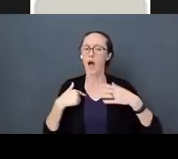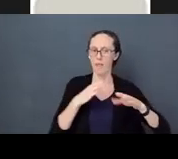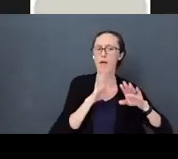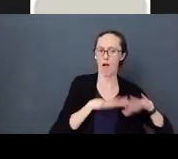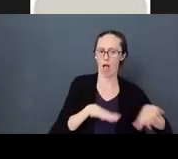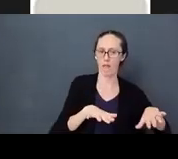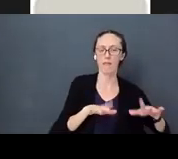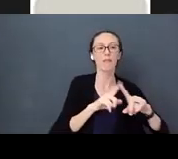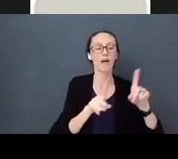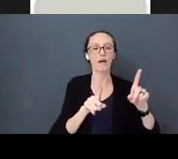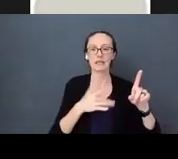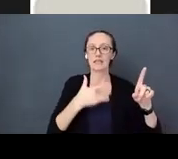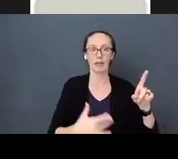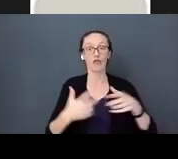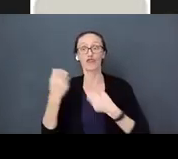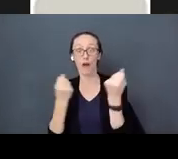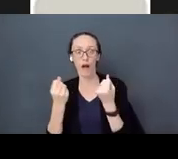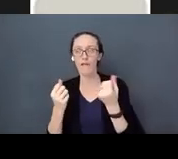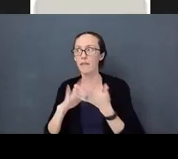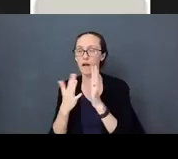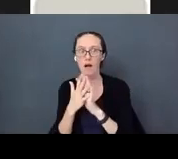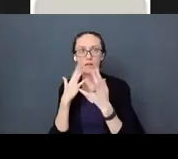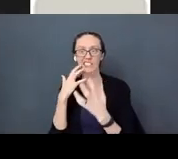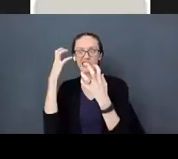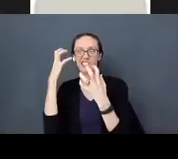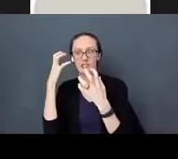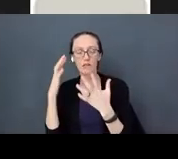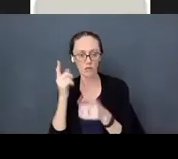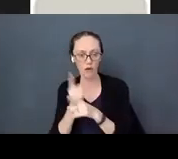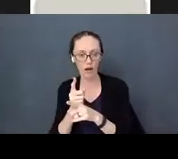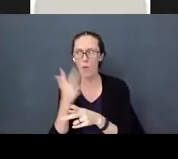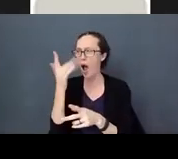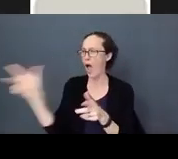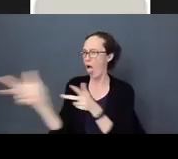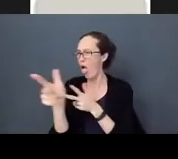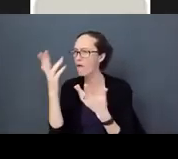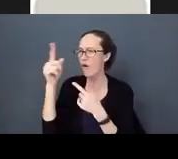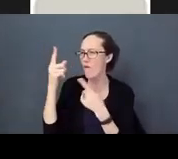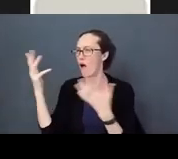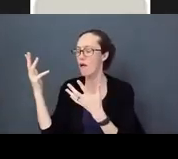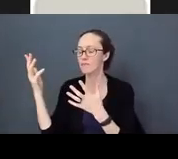I turn into this green monster. It is good to see those emotions and "I’m angry and this is